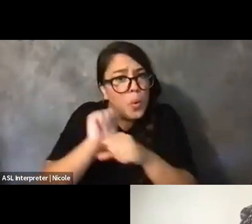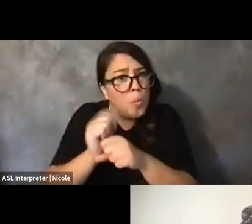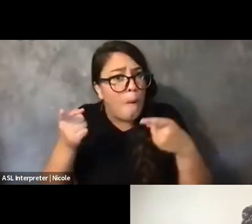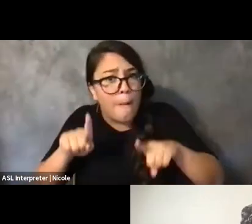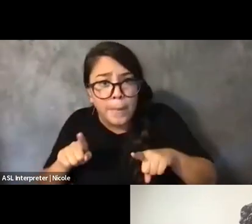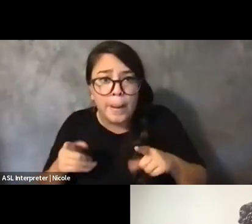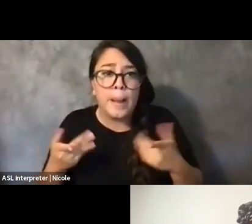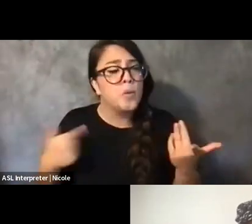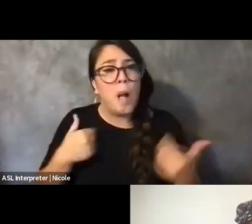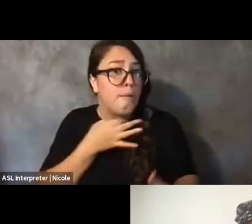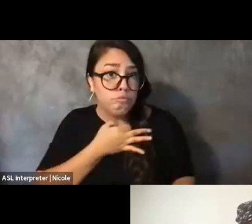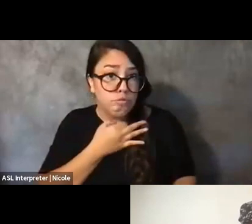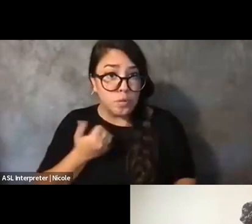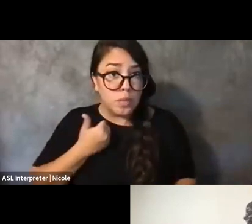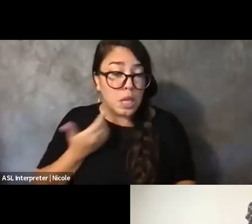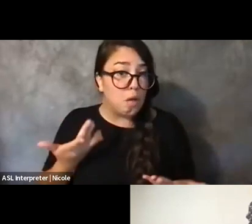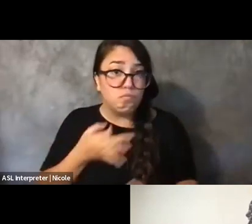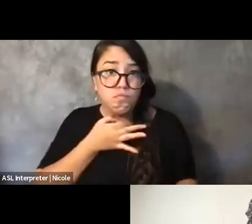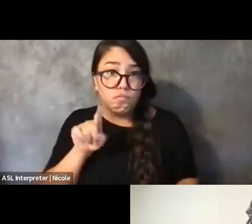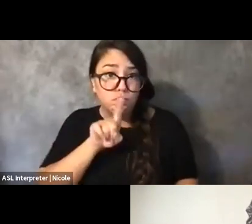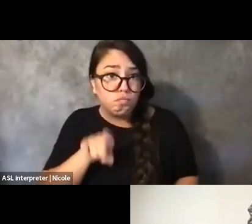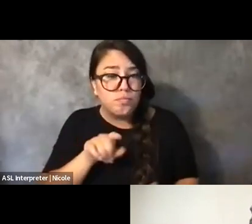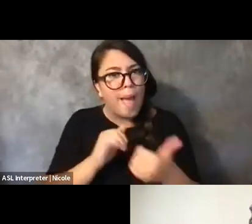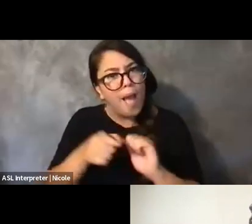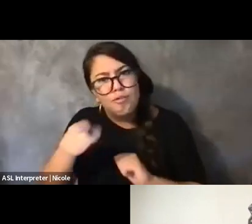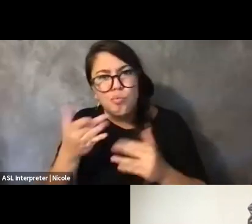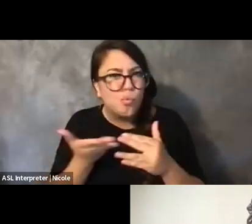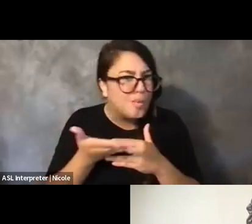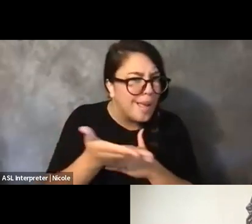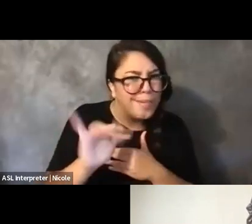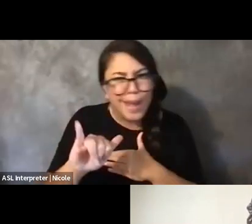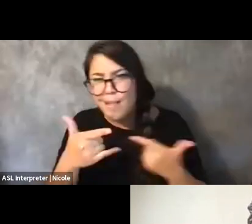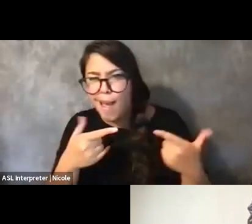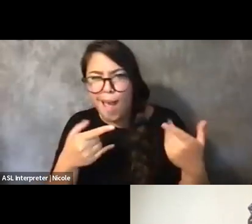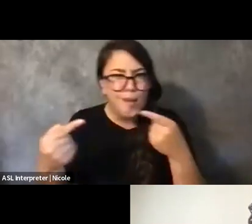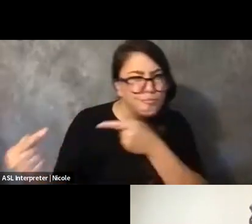I'm just curious how you all kind of navigate that tension or if you found ways